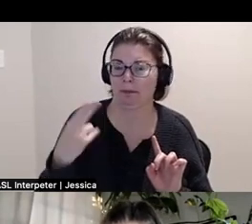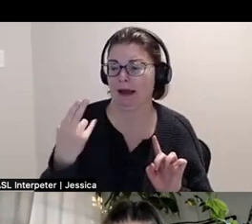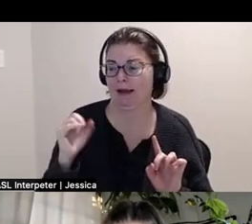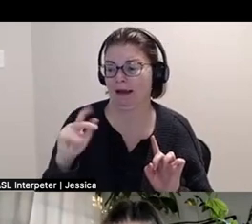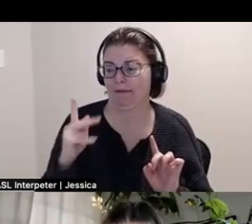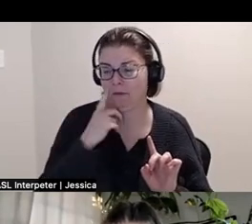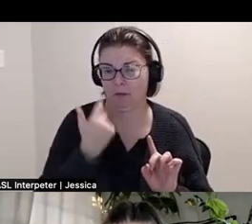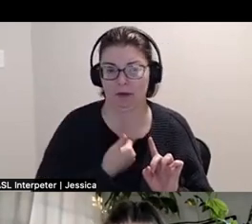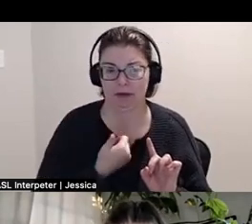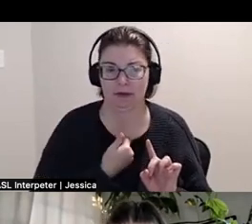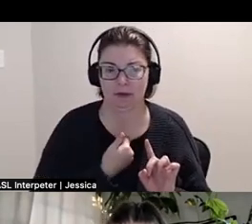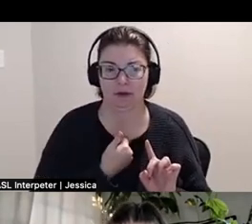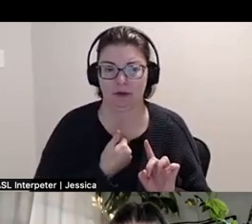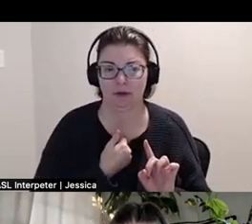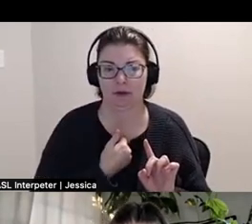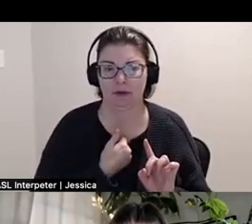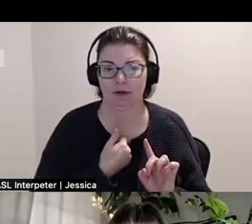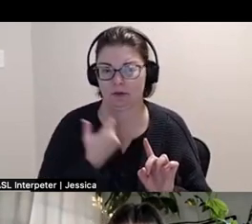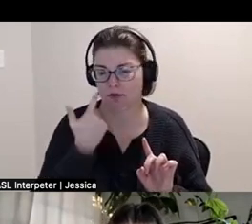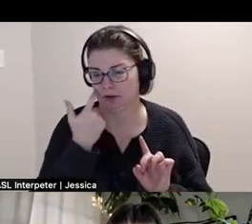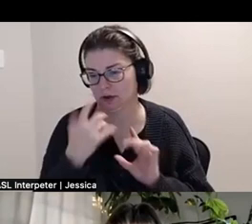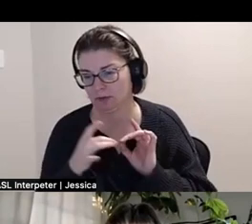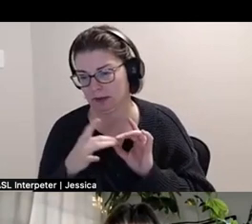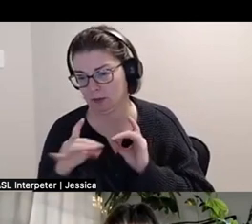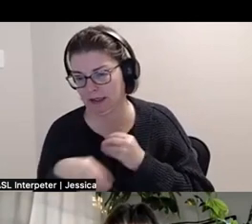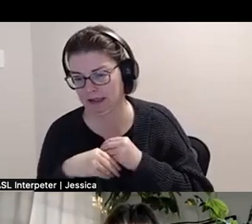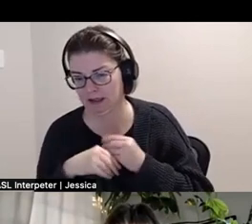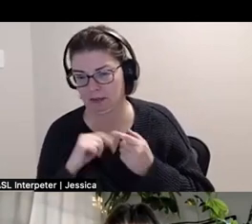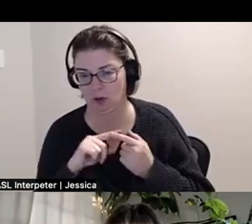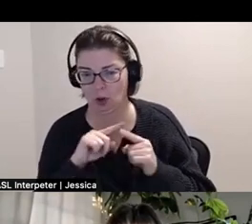when I like an extension on that last thing that I had said about going into the bronze studio.